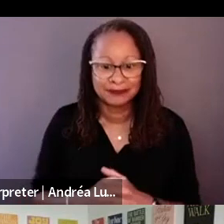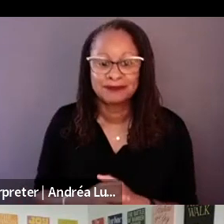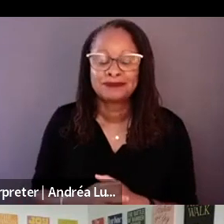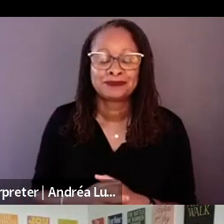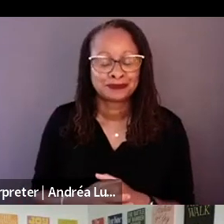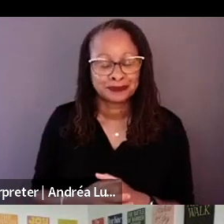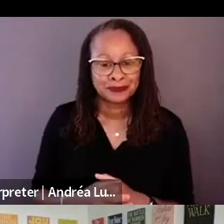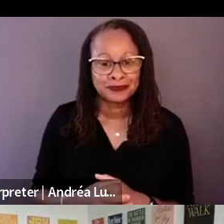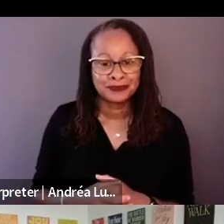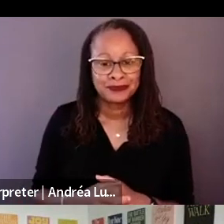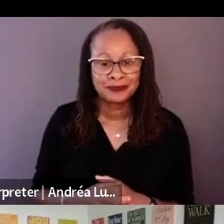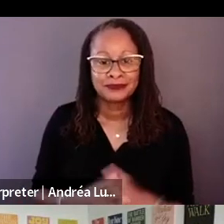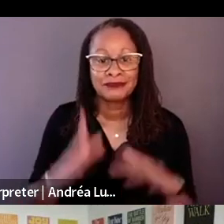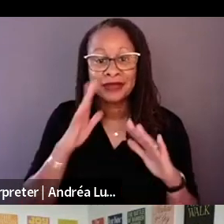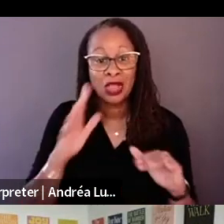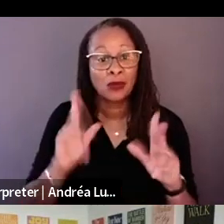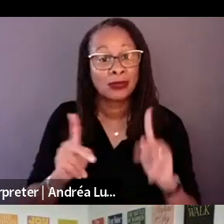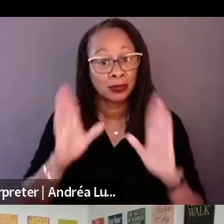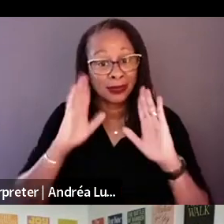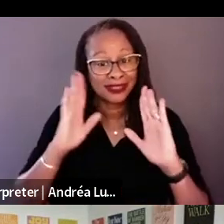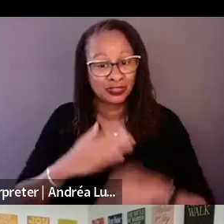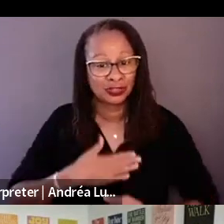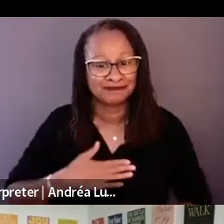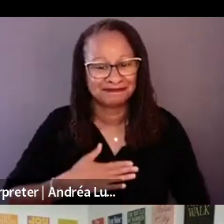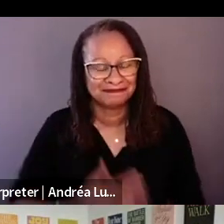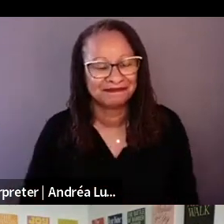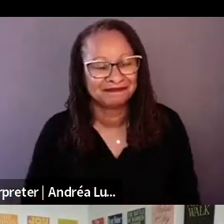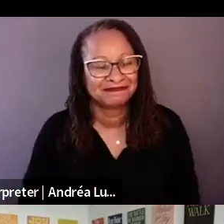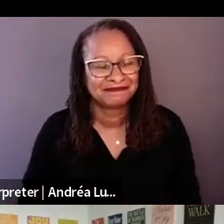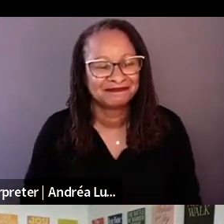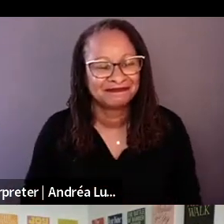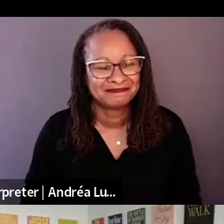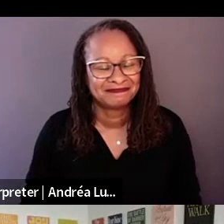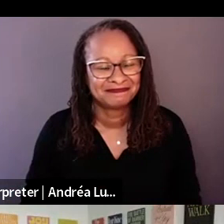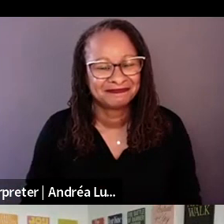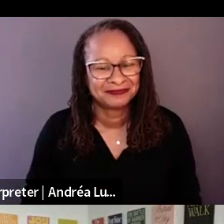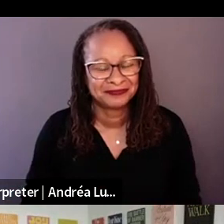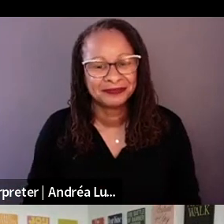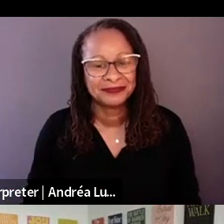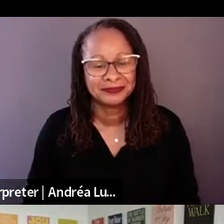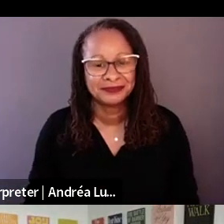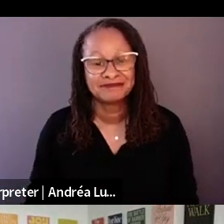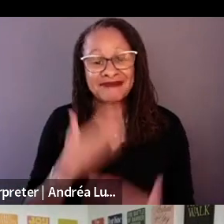Thank you for that. Thank you all for participating today. I really appreciate it.